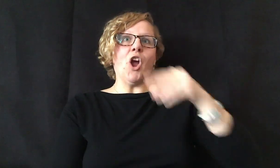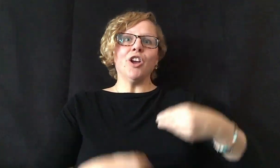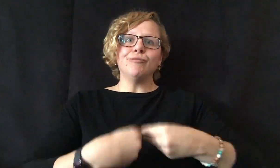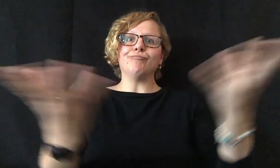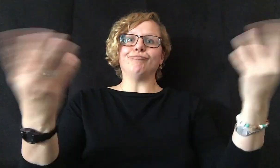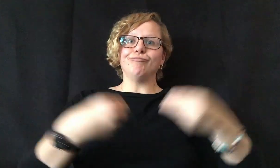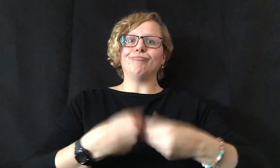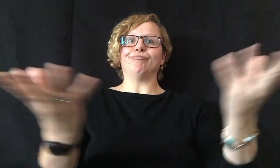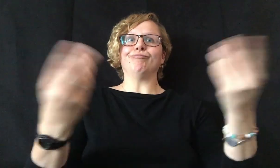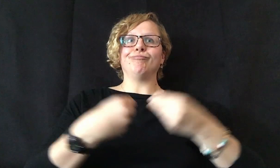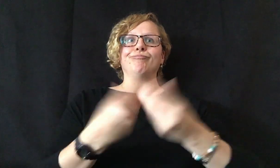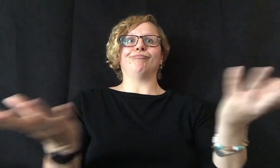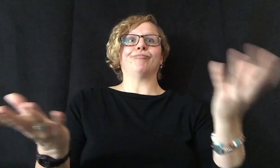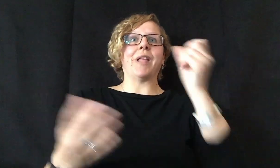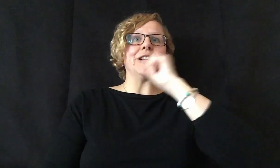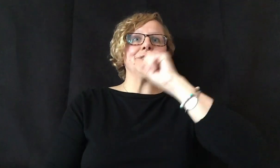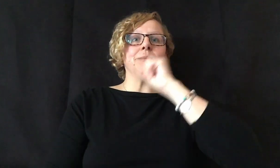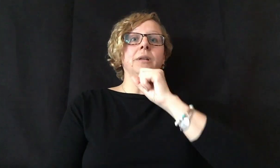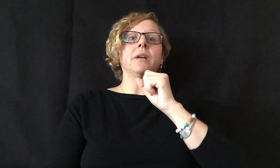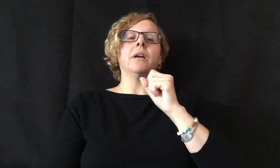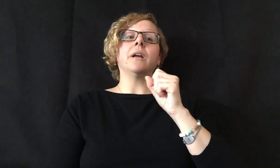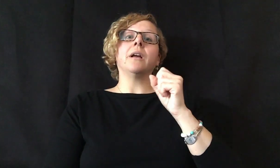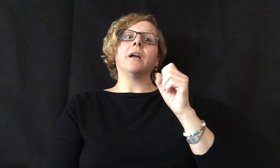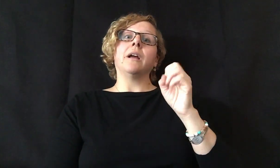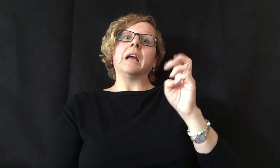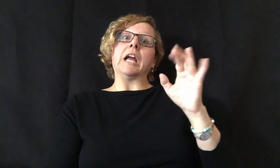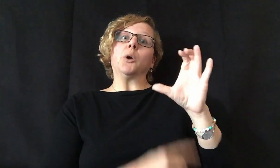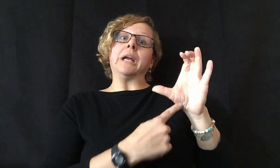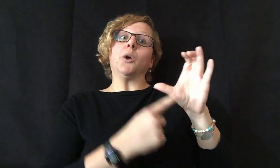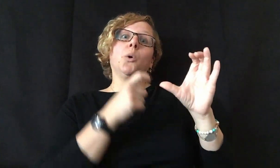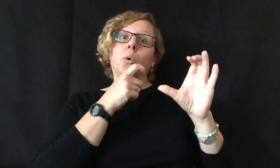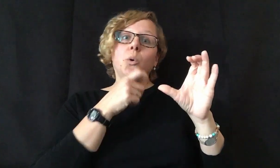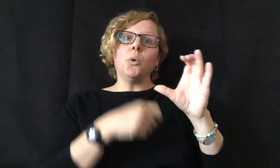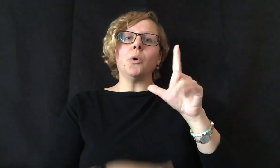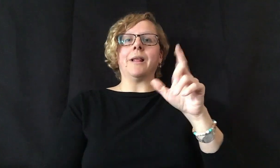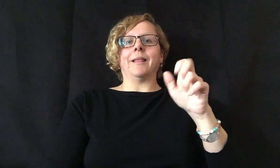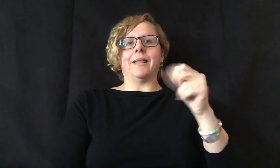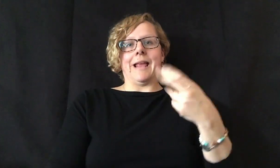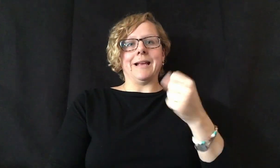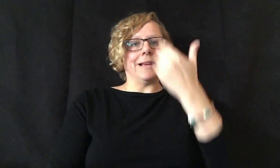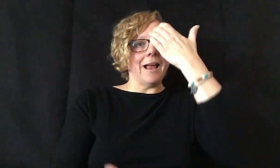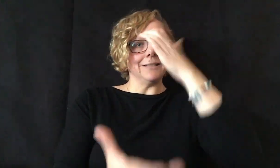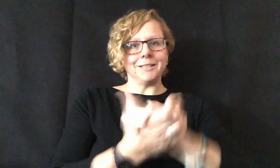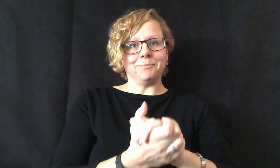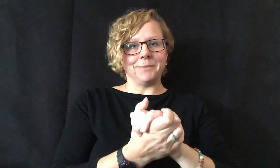distributing ice cream, co-founder Leah’s husband.